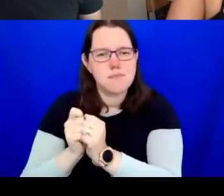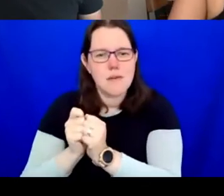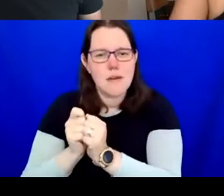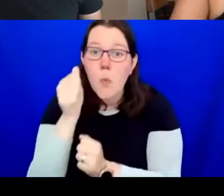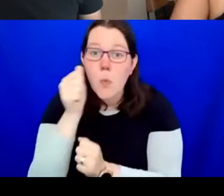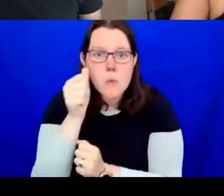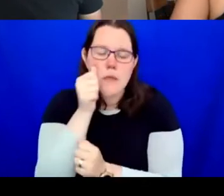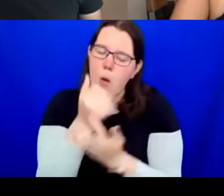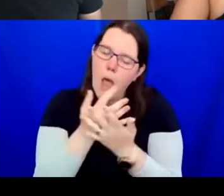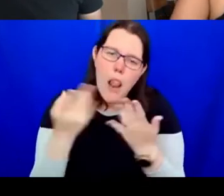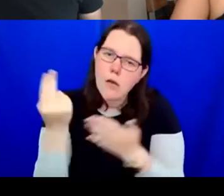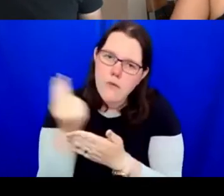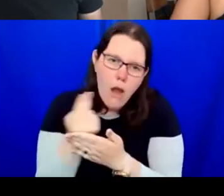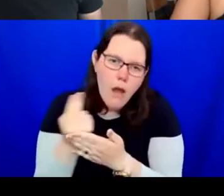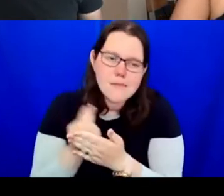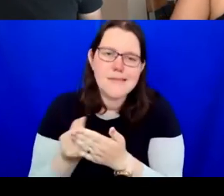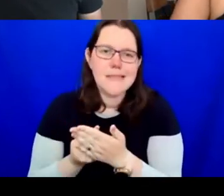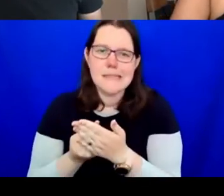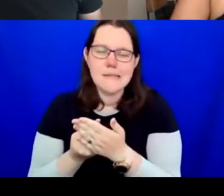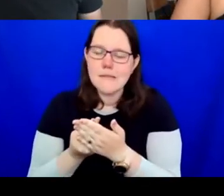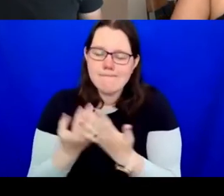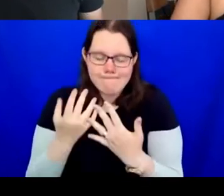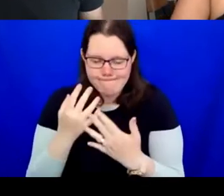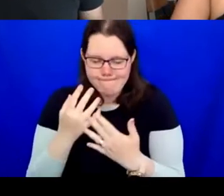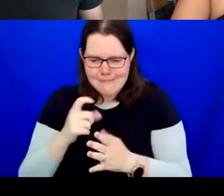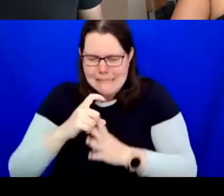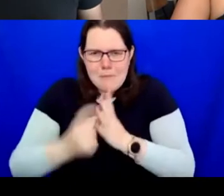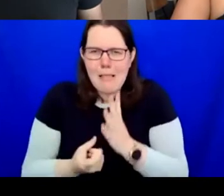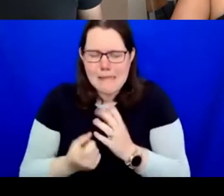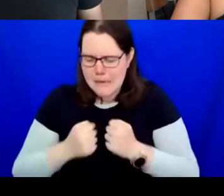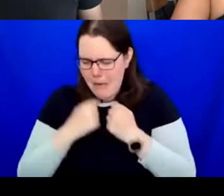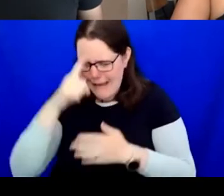decide not to mention their disability or their lived experience as part of their work